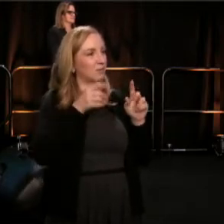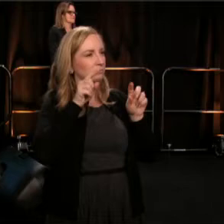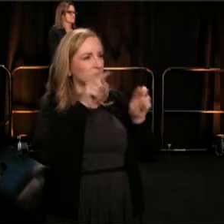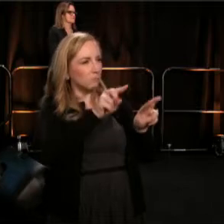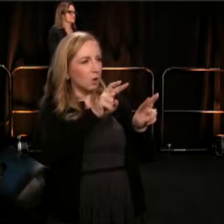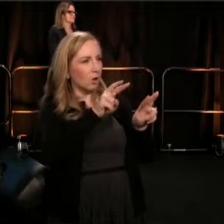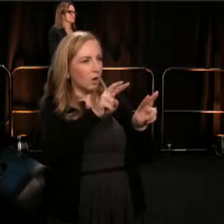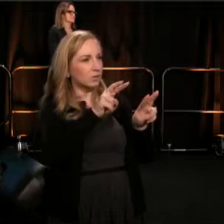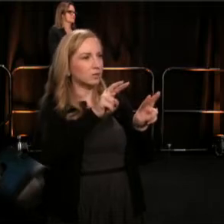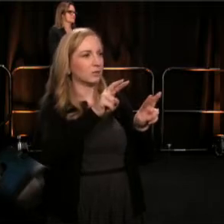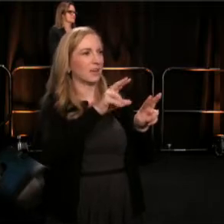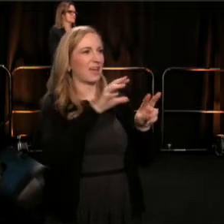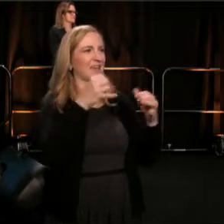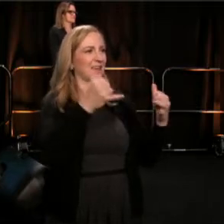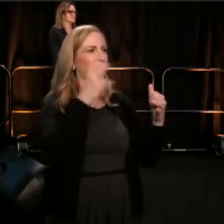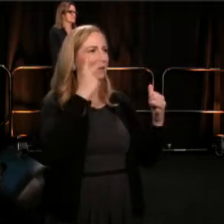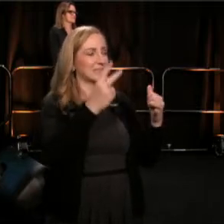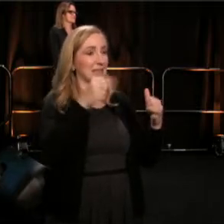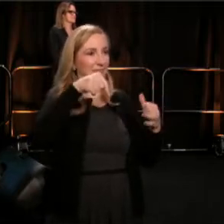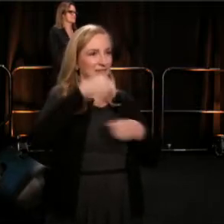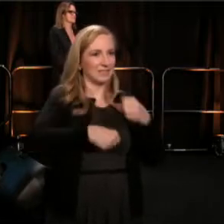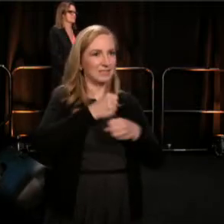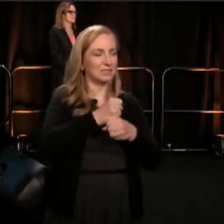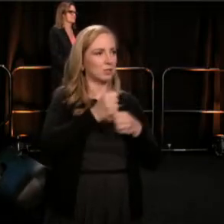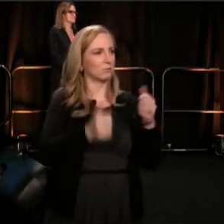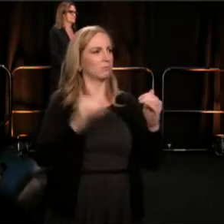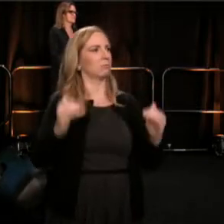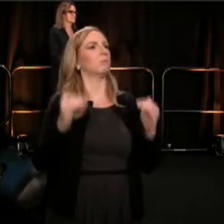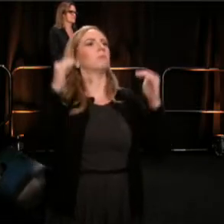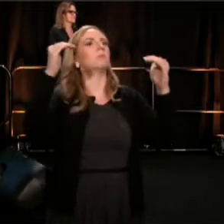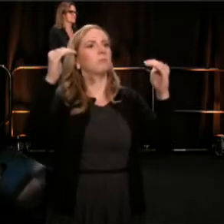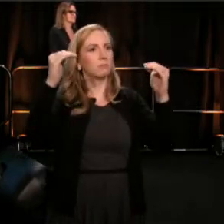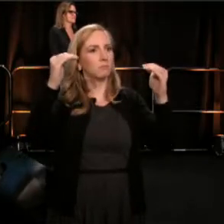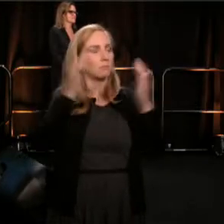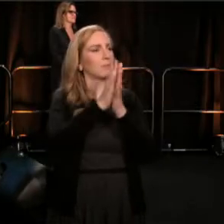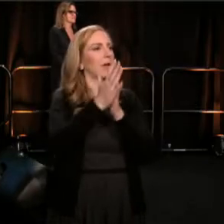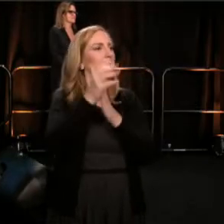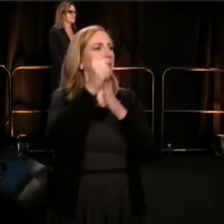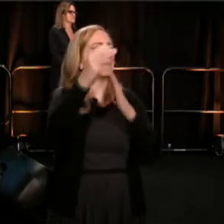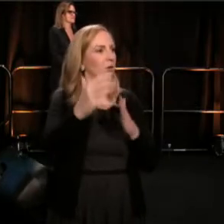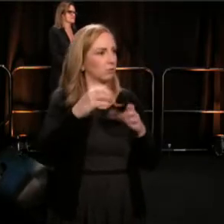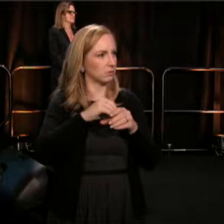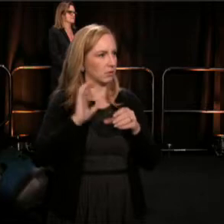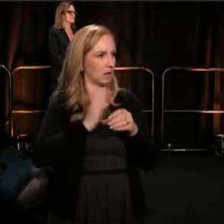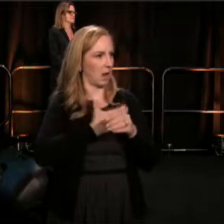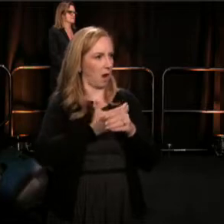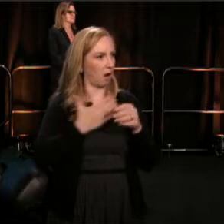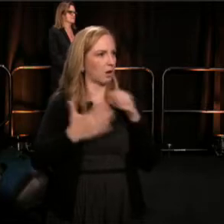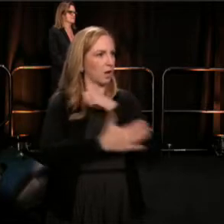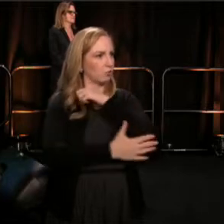assuming roles as artistic and managing leaders, in our country. (Megan) For those of you particularly on twitter